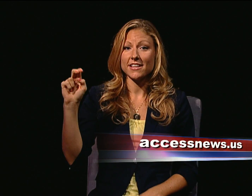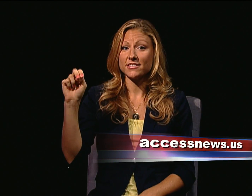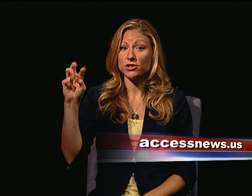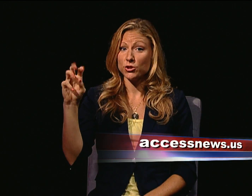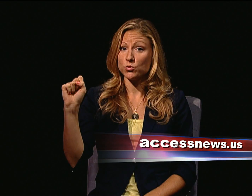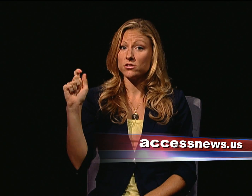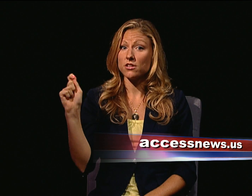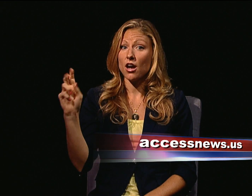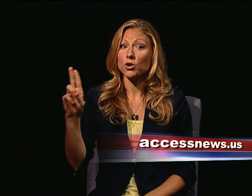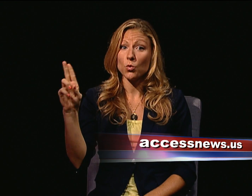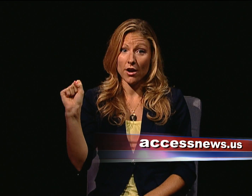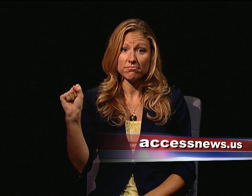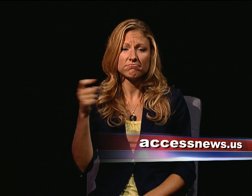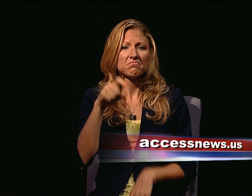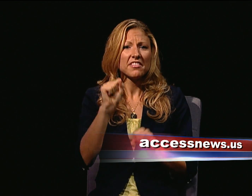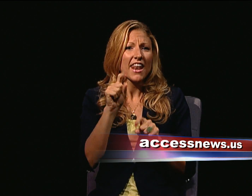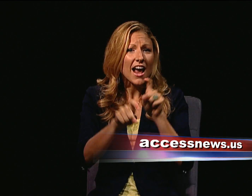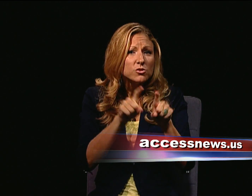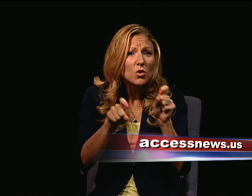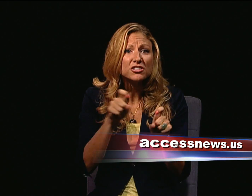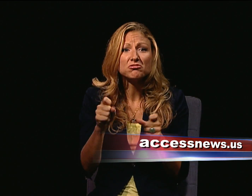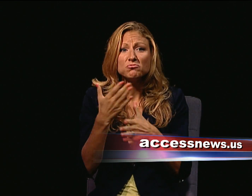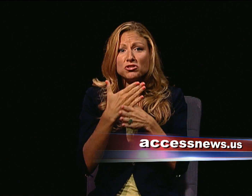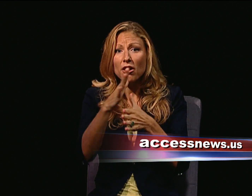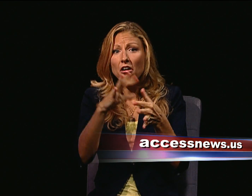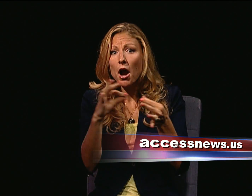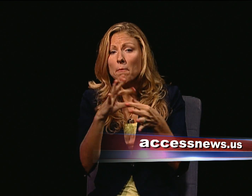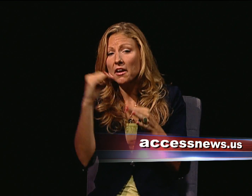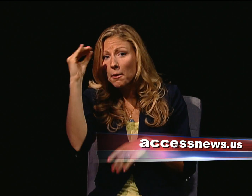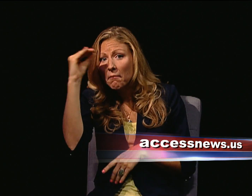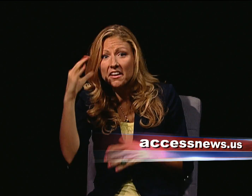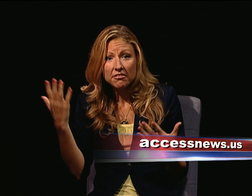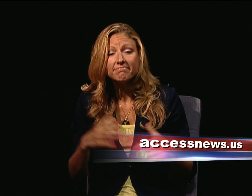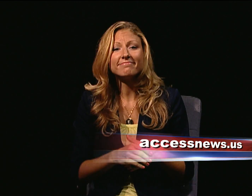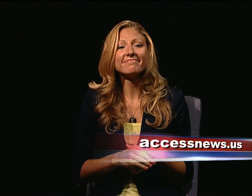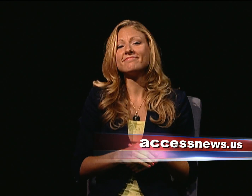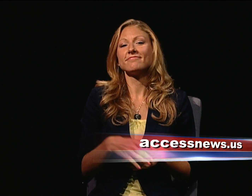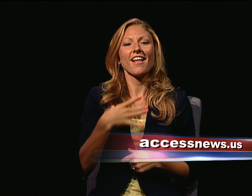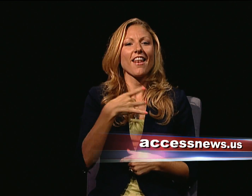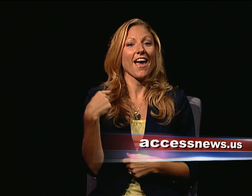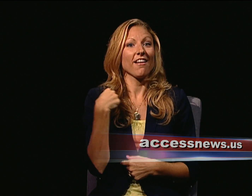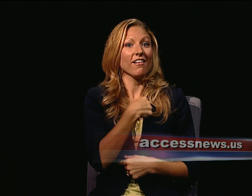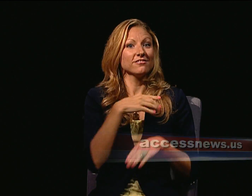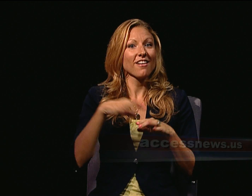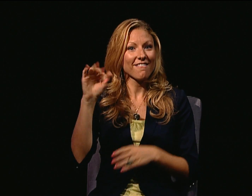ACCESSNEWS.US. YOU CAN ASK QUESTIONS, SHARE YOUR COMMENTS AND OPINIONS.